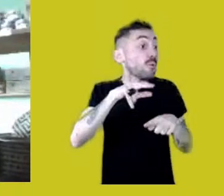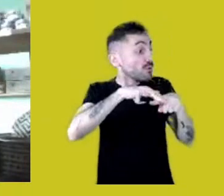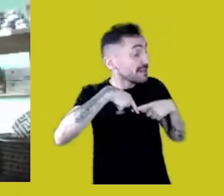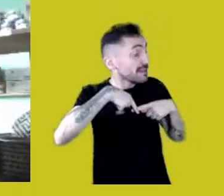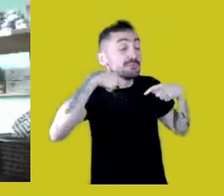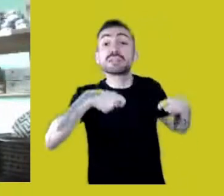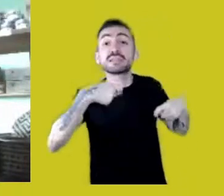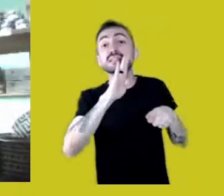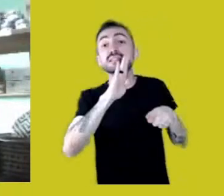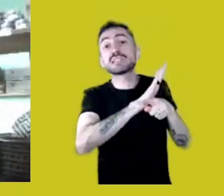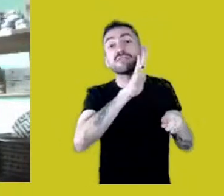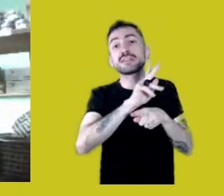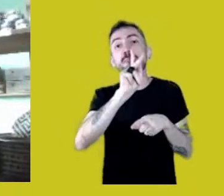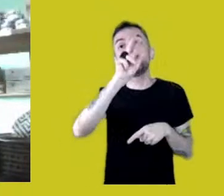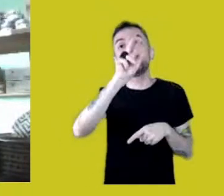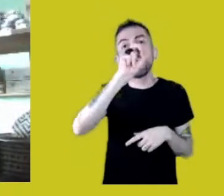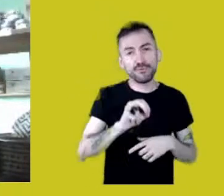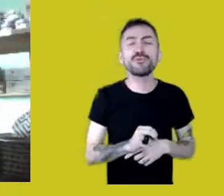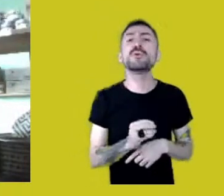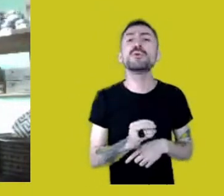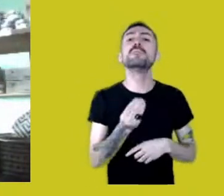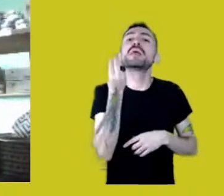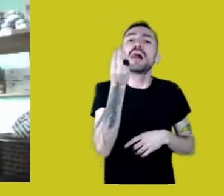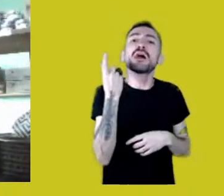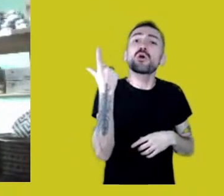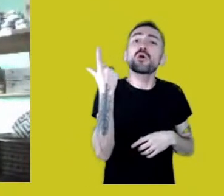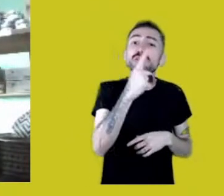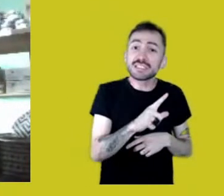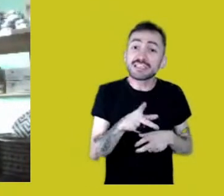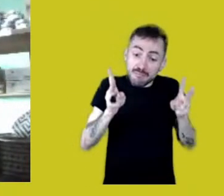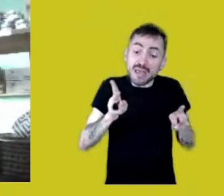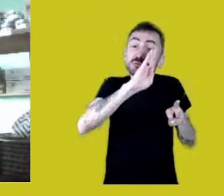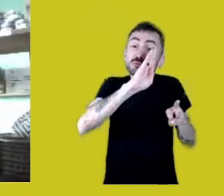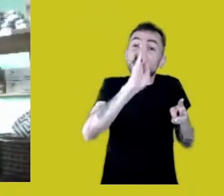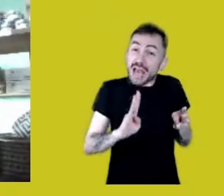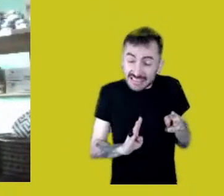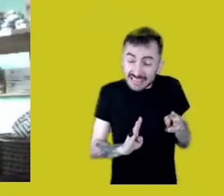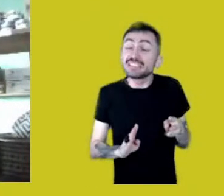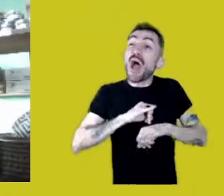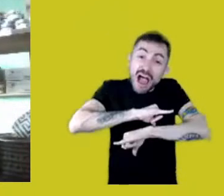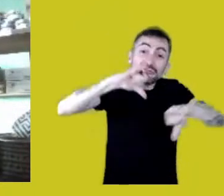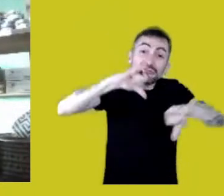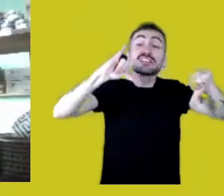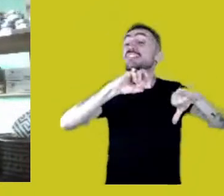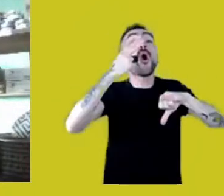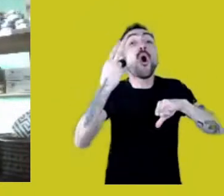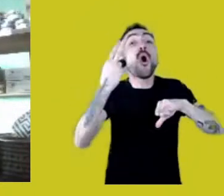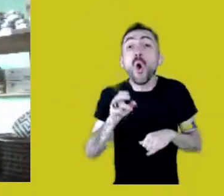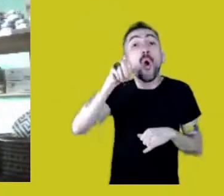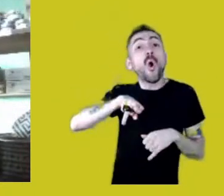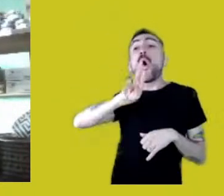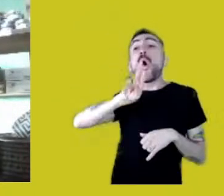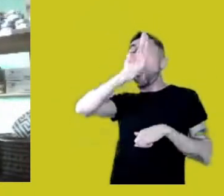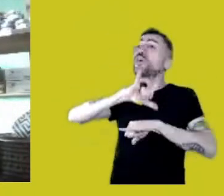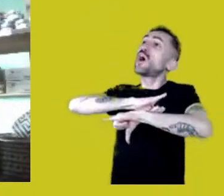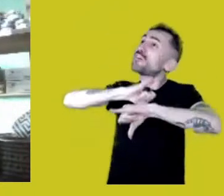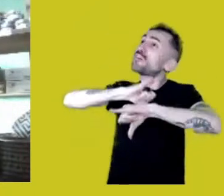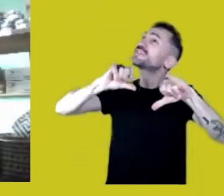to denounce in Brazil or in the United Nations all the violations committed against us